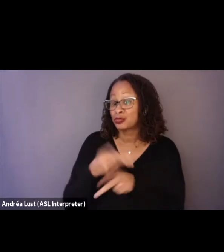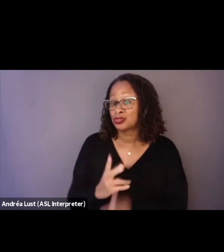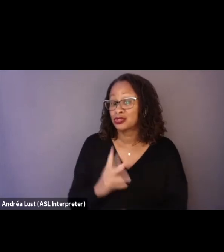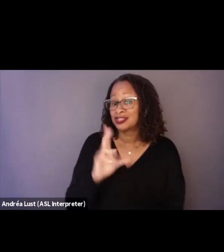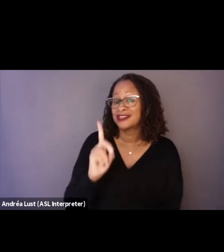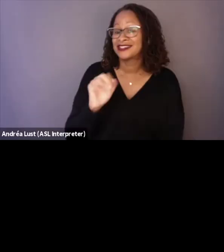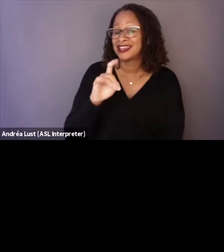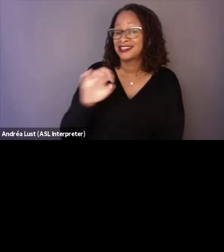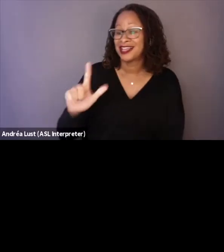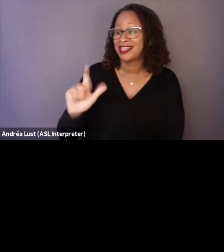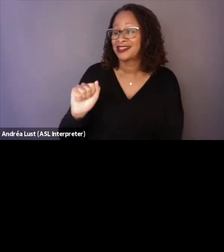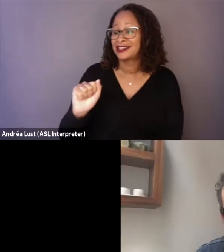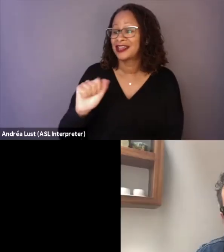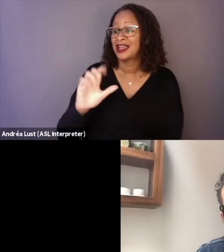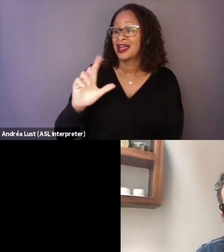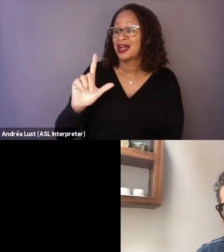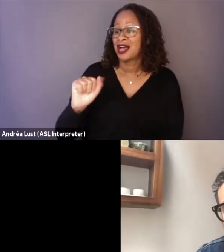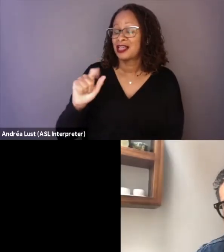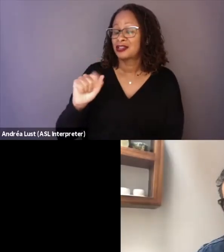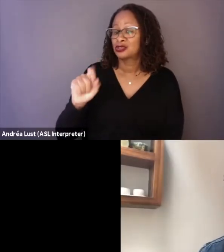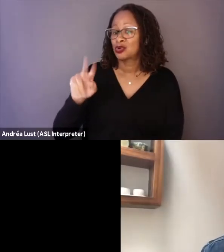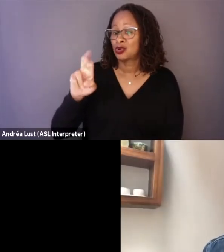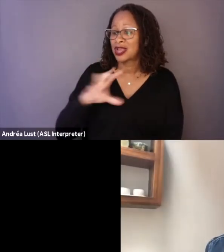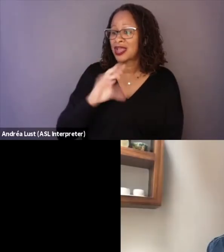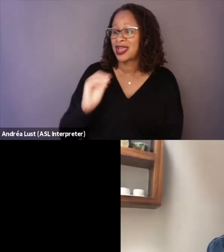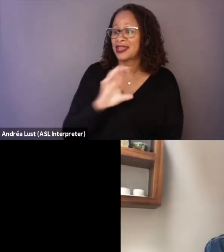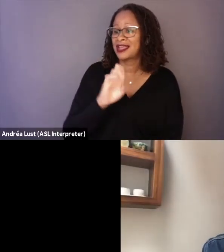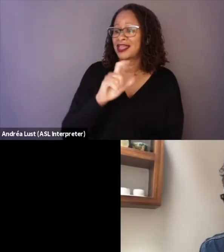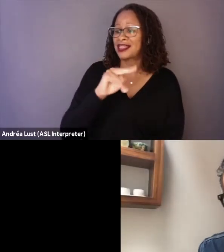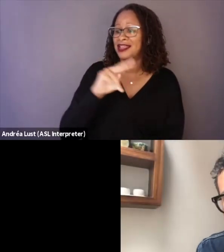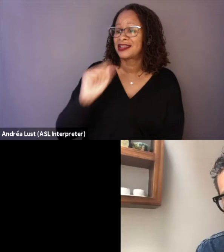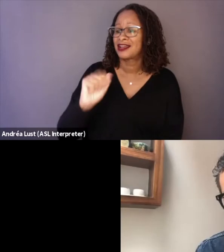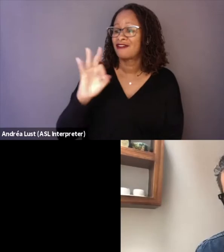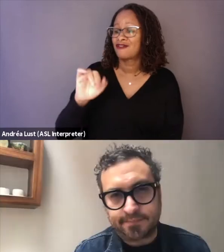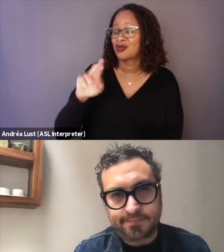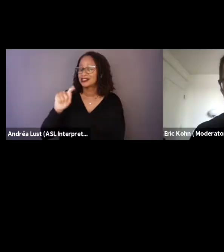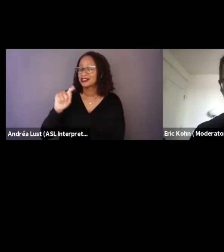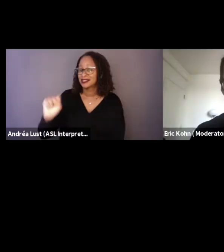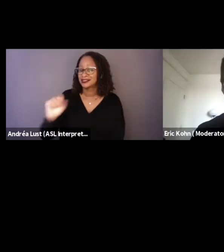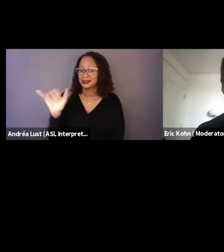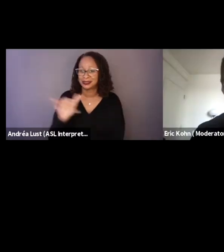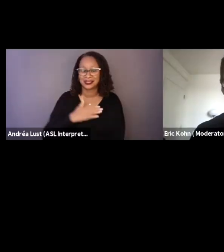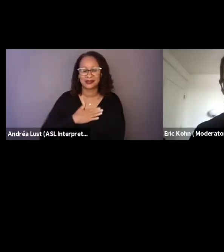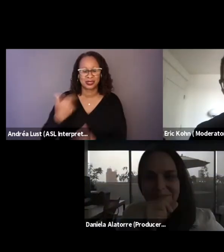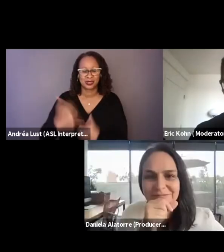Daniela Alatorre and Elena Fortes. So please join me now. Welcome, thank you for being here.